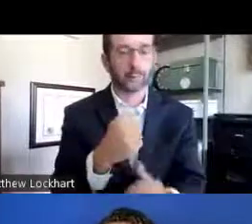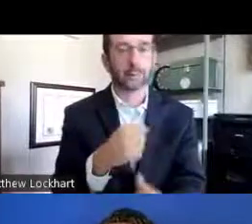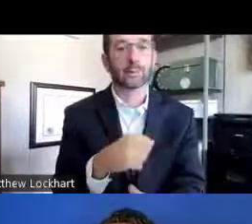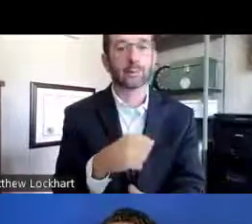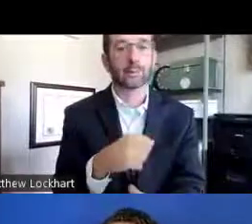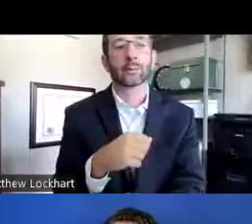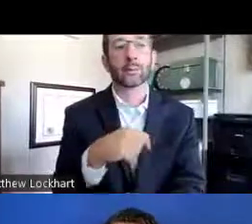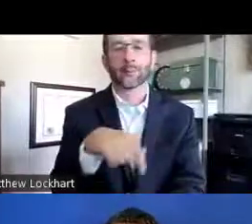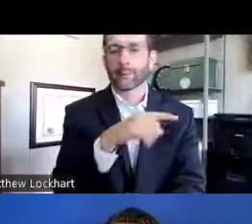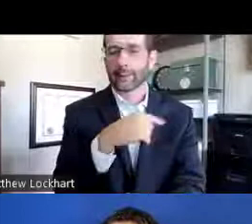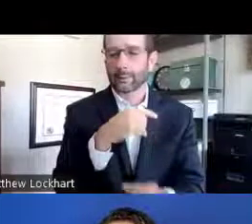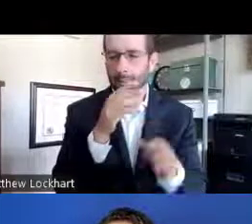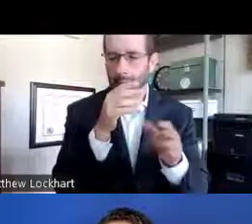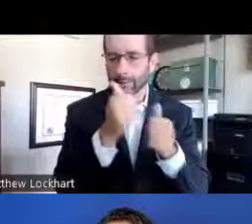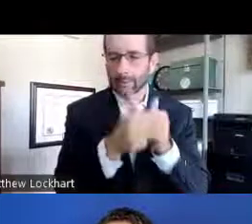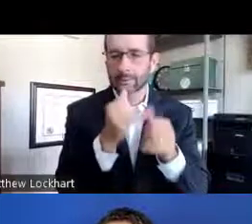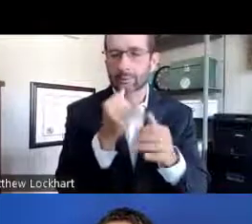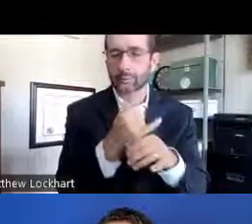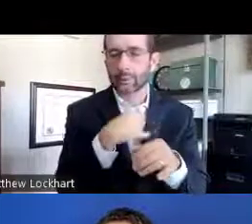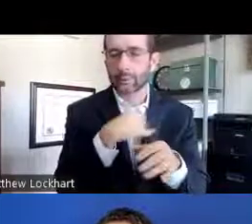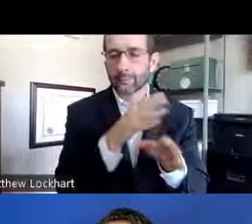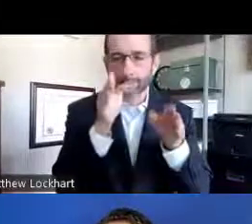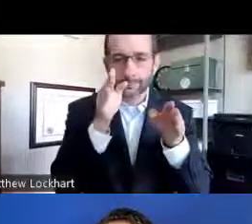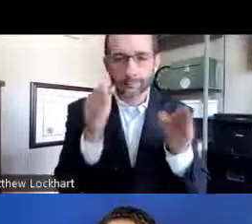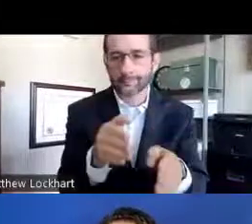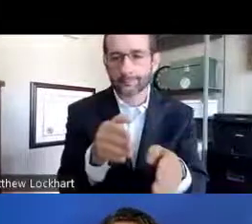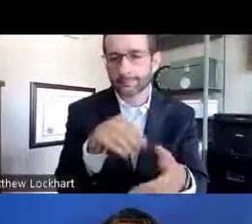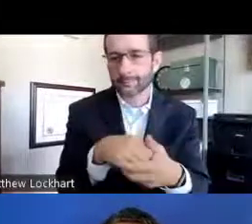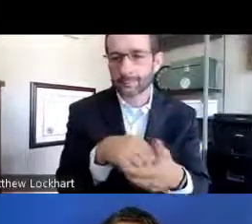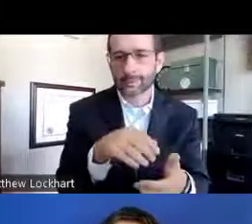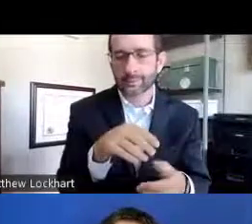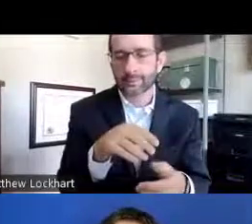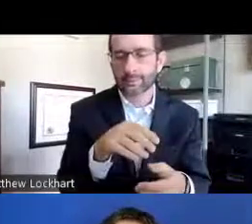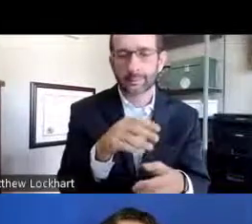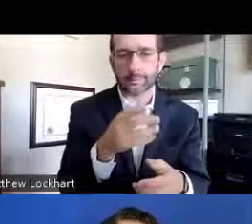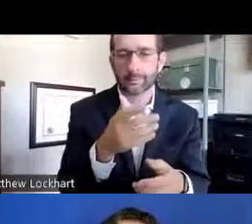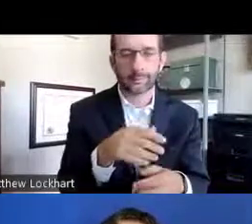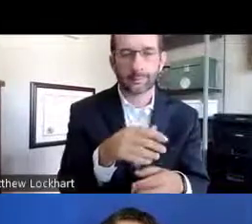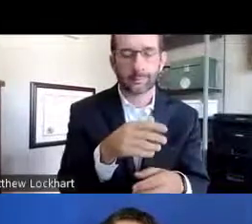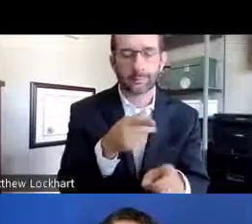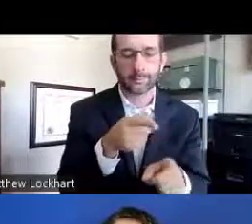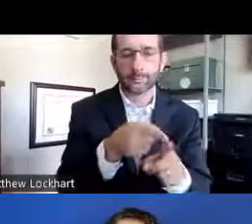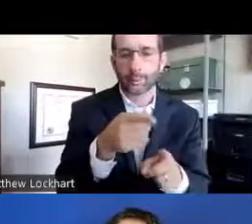for research funding priorities. Each Institute has a specific area